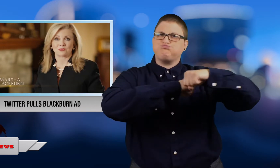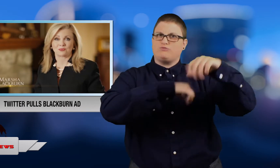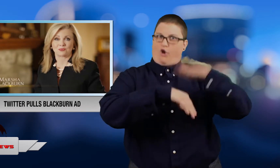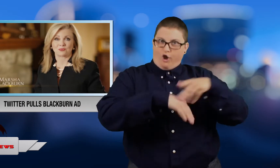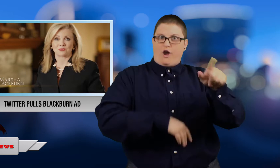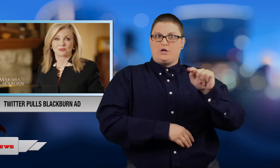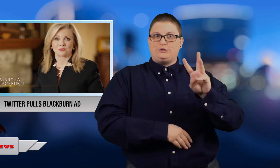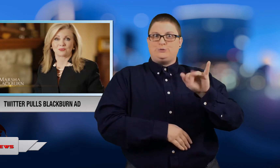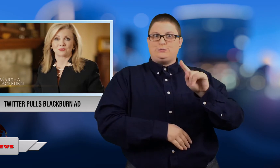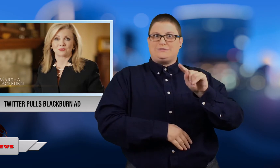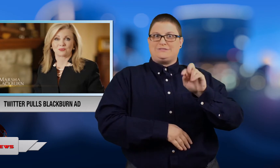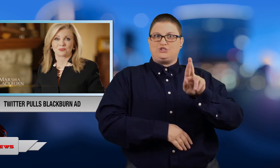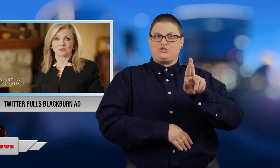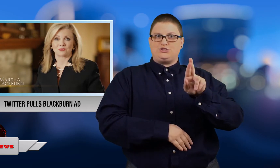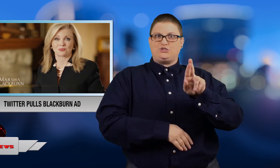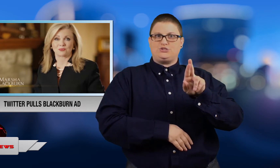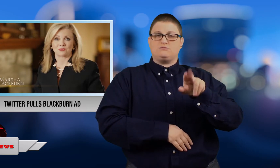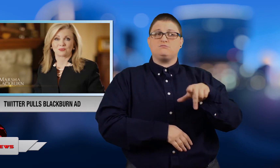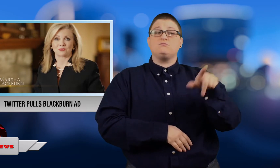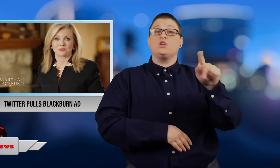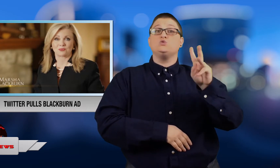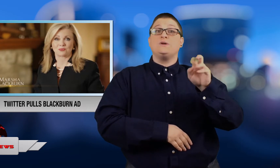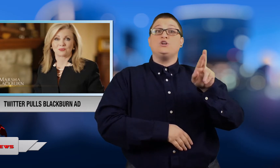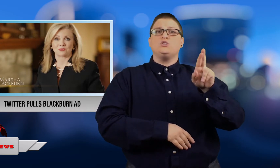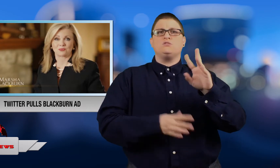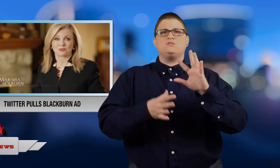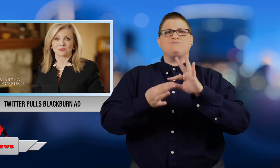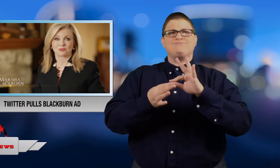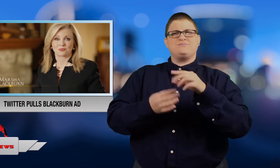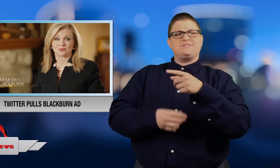advertising on its site. The company says